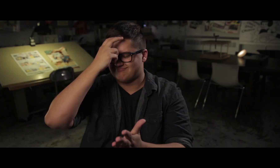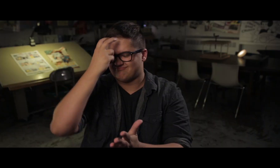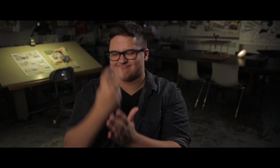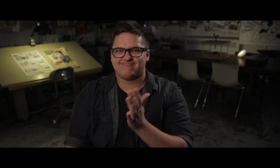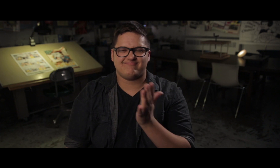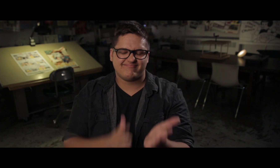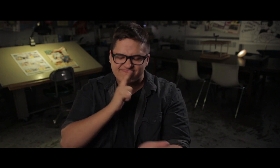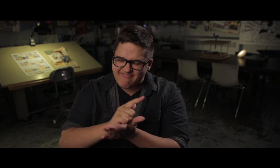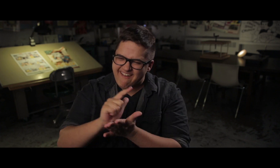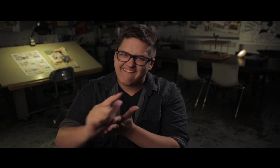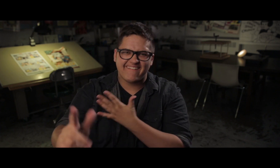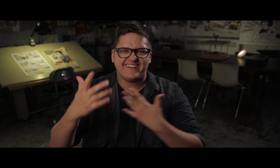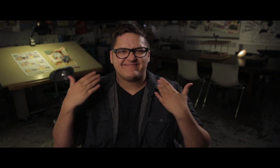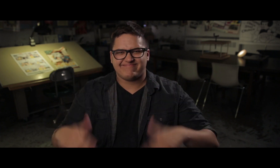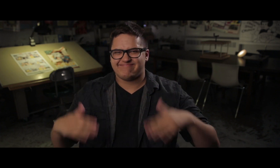I immersed myself and totally fell in love with it.